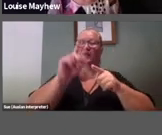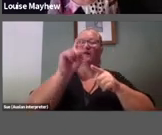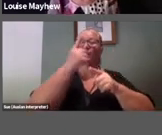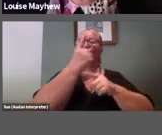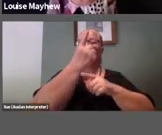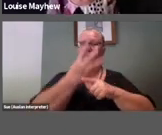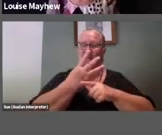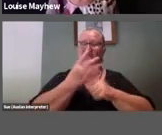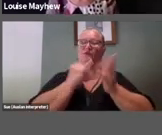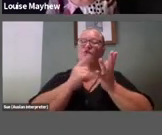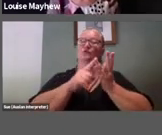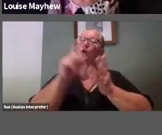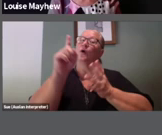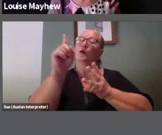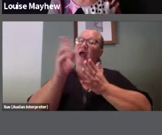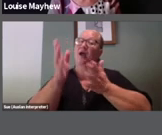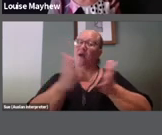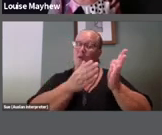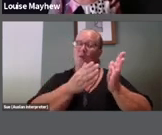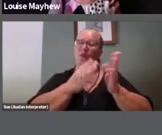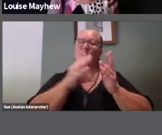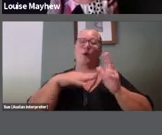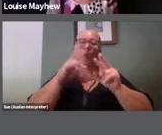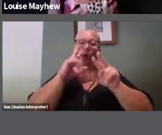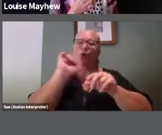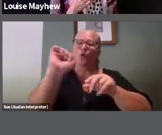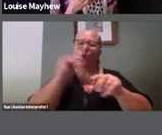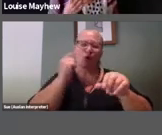moment now for me to look at any of your comments or questions.